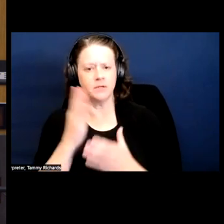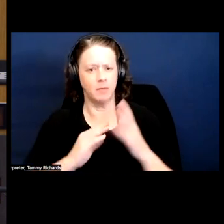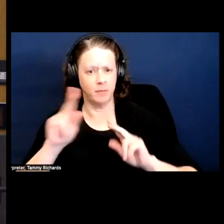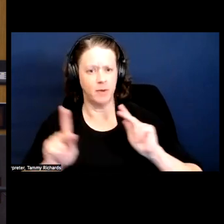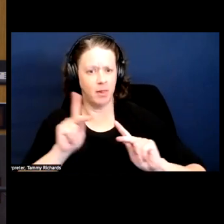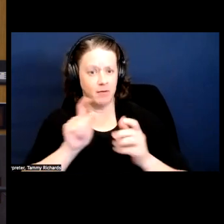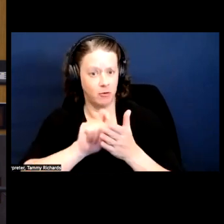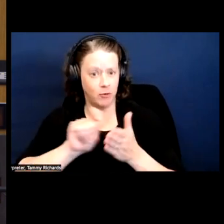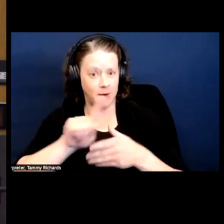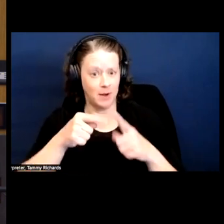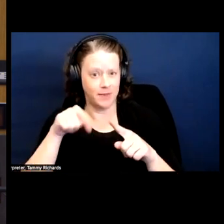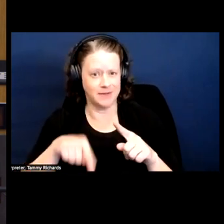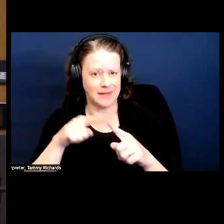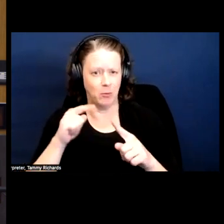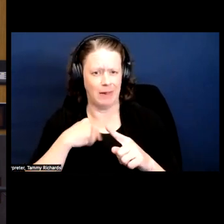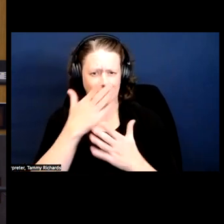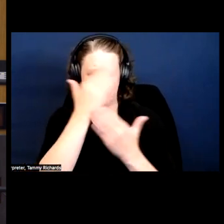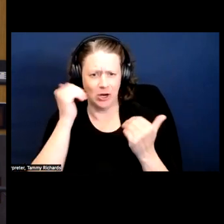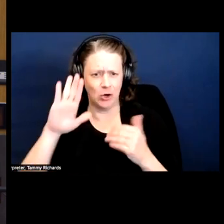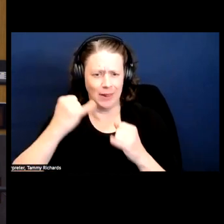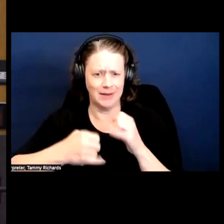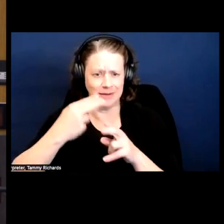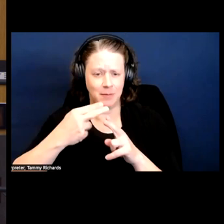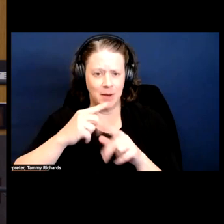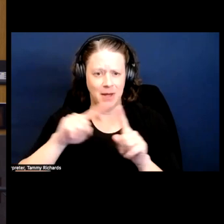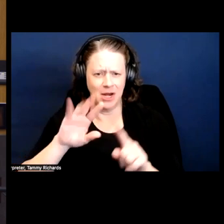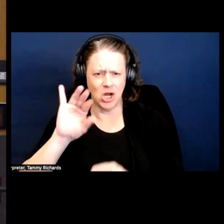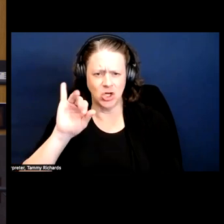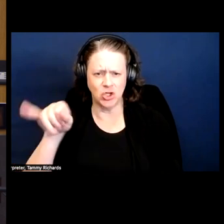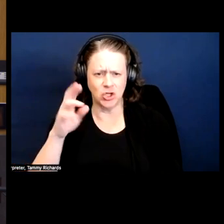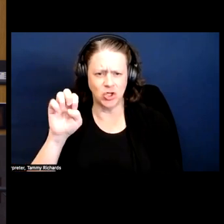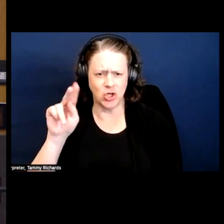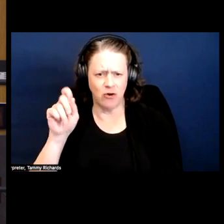So I'm gonna blank on her last name, but Jenifer something with a B, somebody in here might